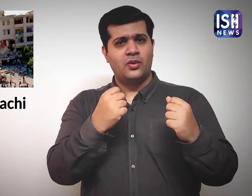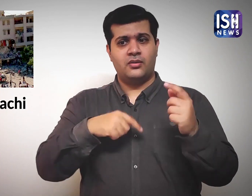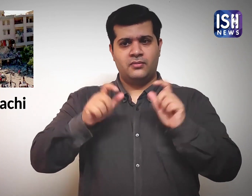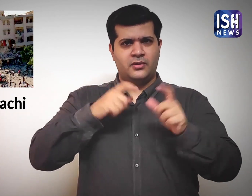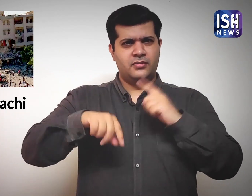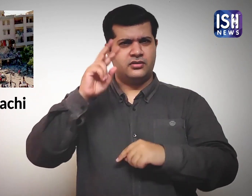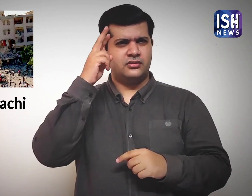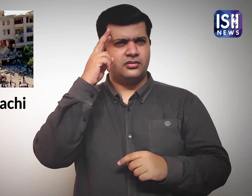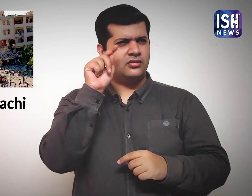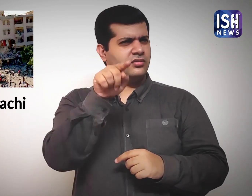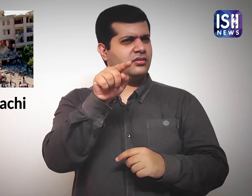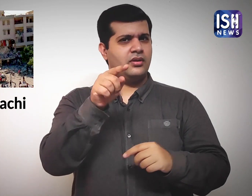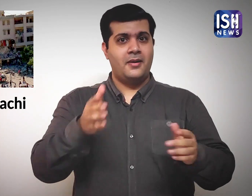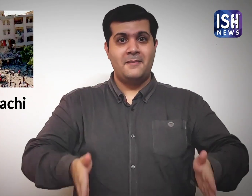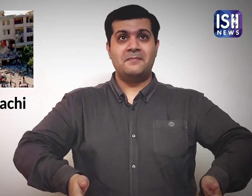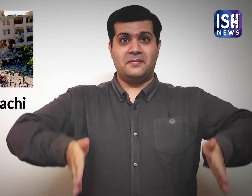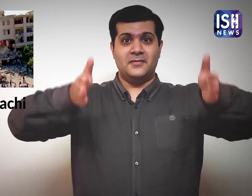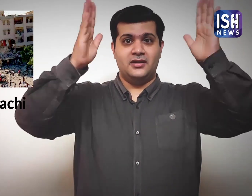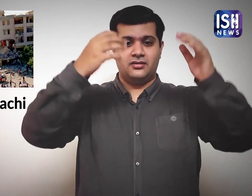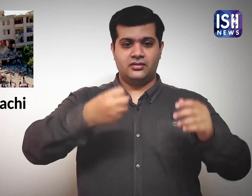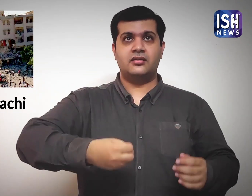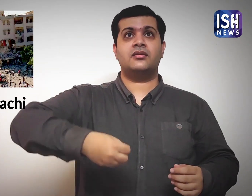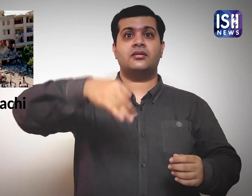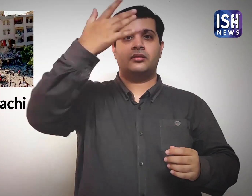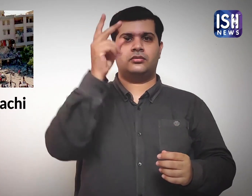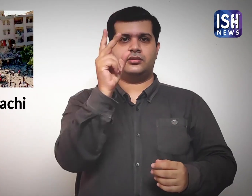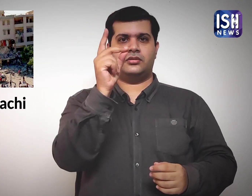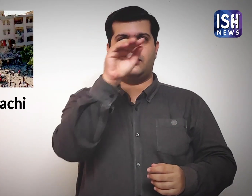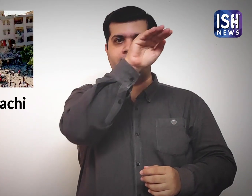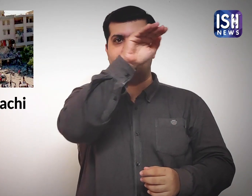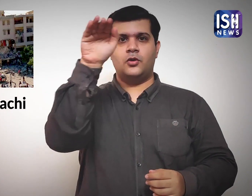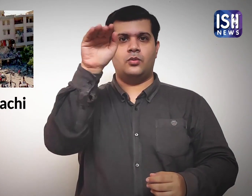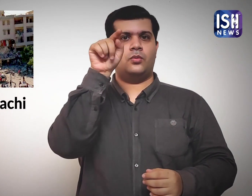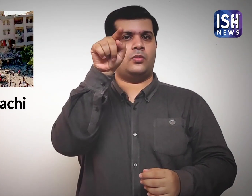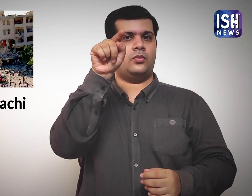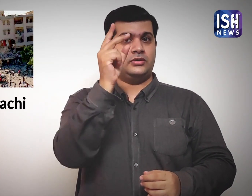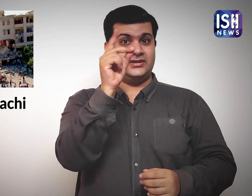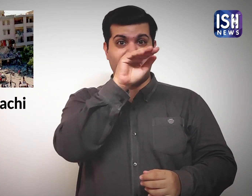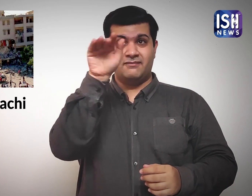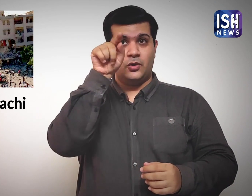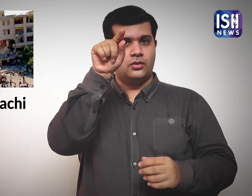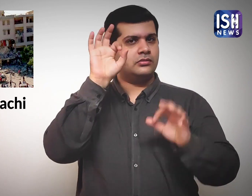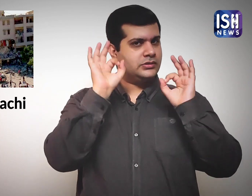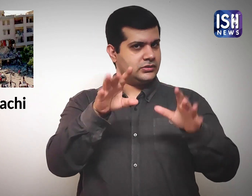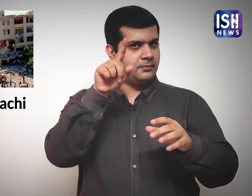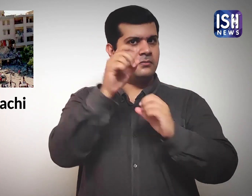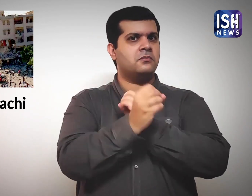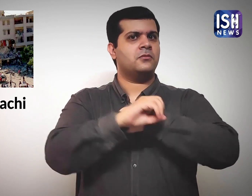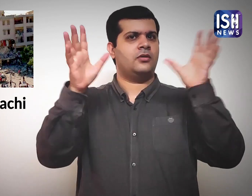People suspect the blast had happened on the second floor of the building.